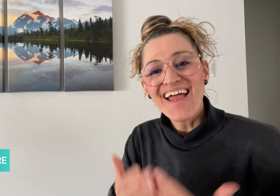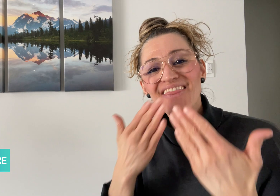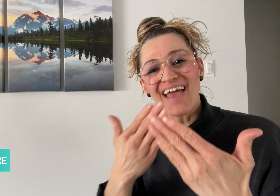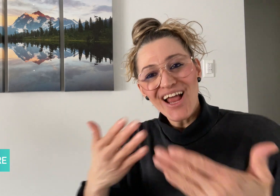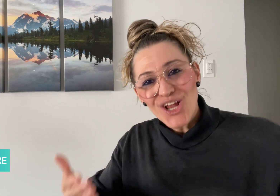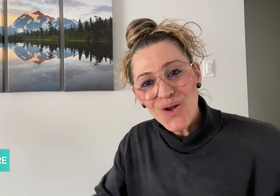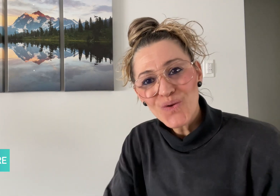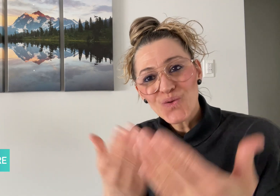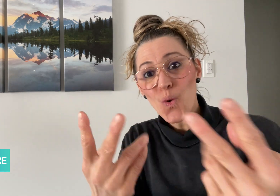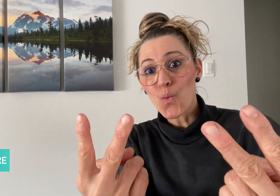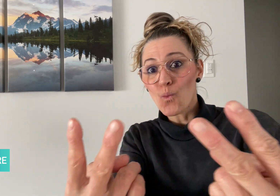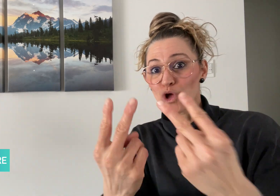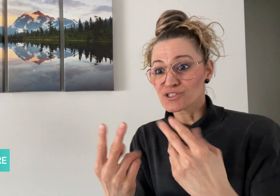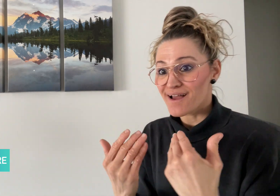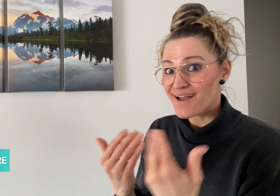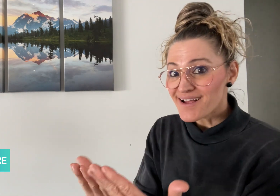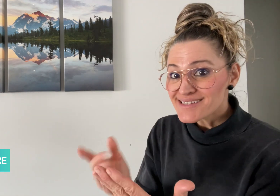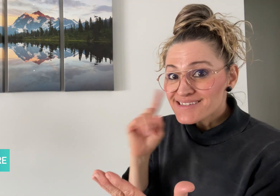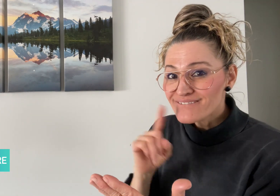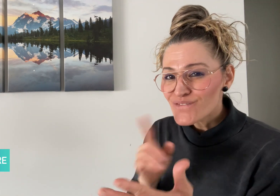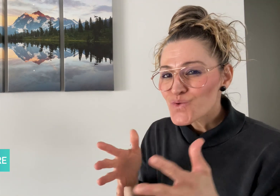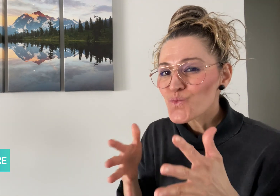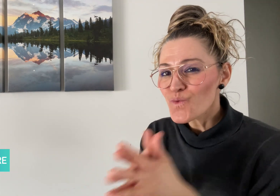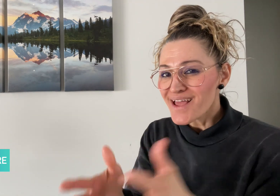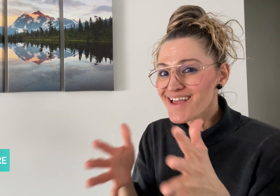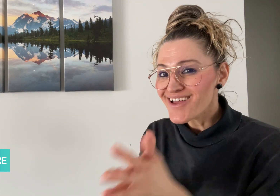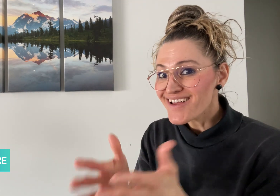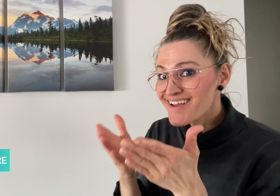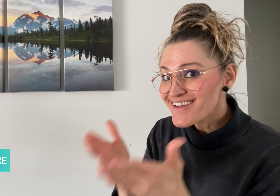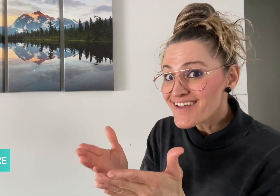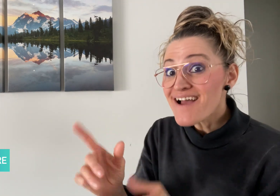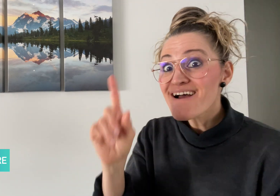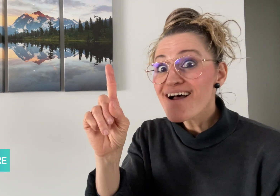Thank you for watching DeafWire!